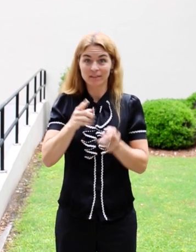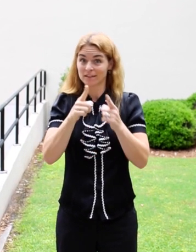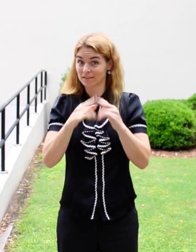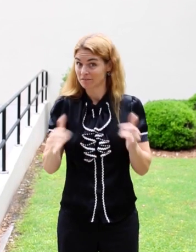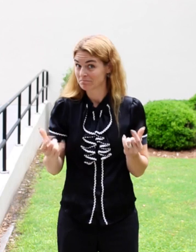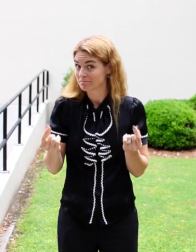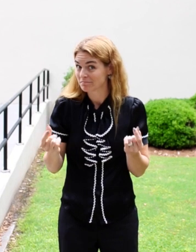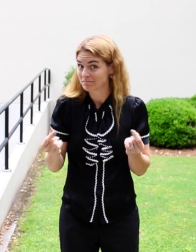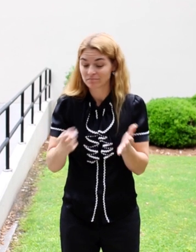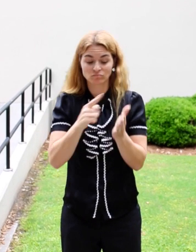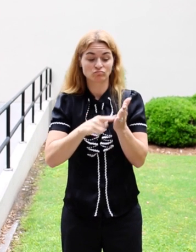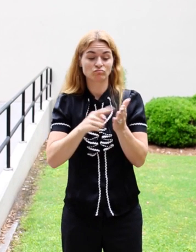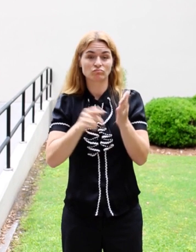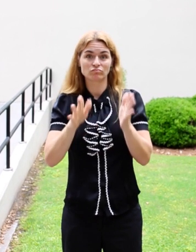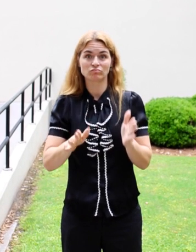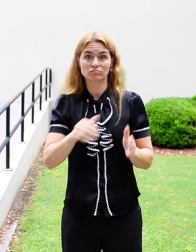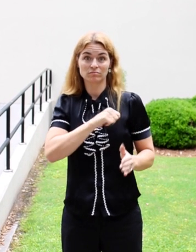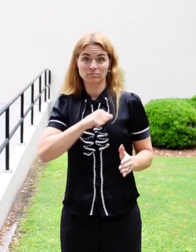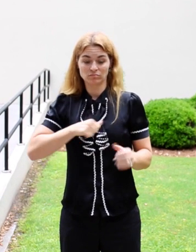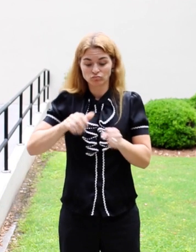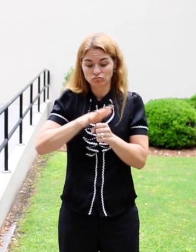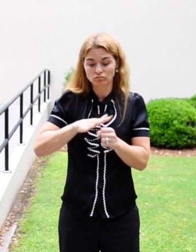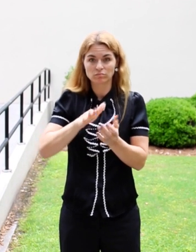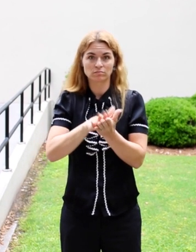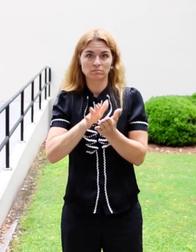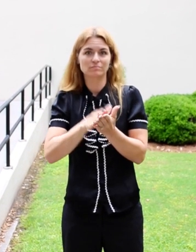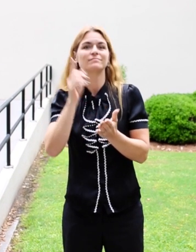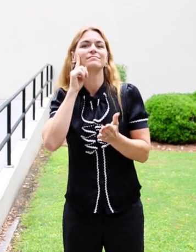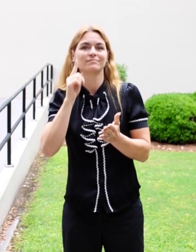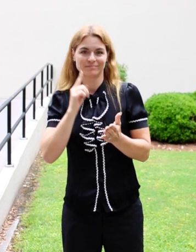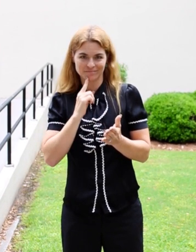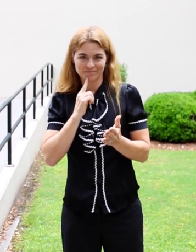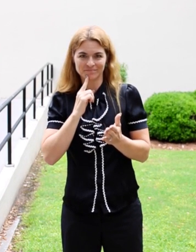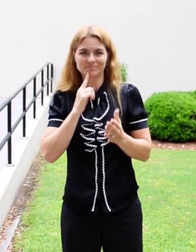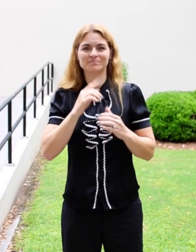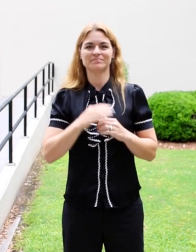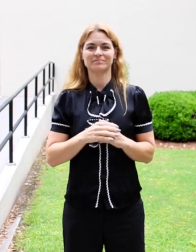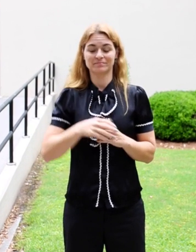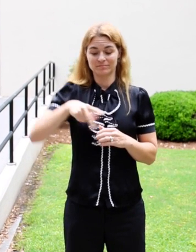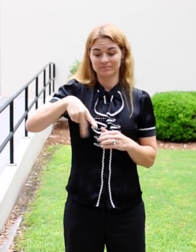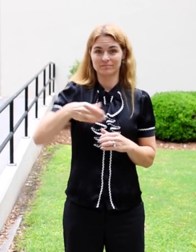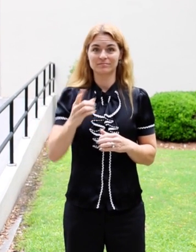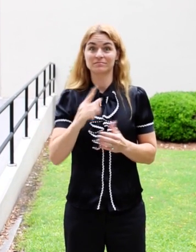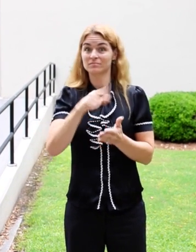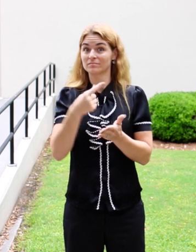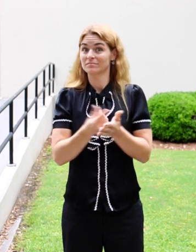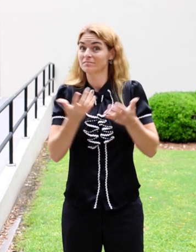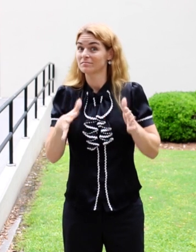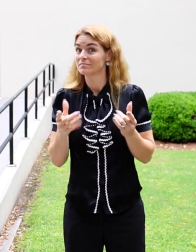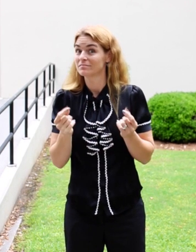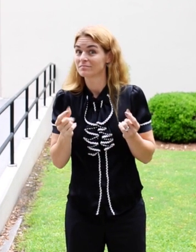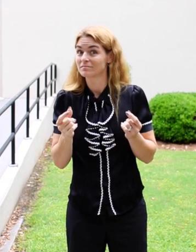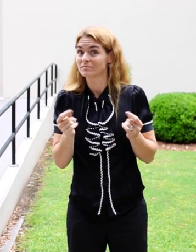There, I worked as an evaluator for the Atlanta Area School for the Deaf. After graduating with my PhD, I worked